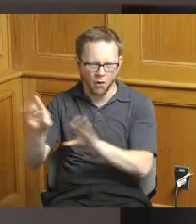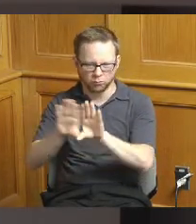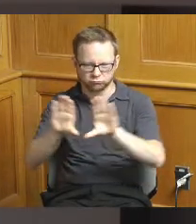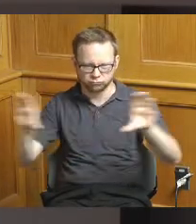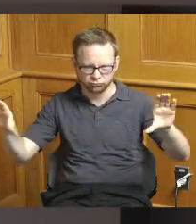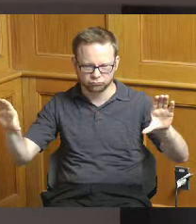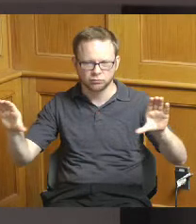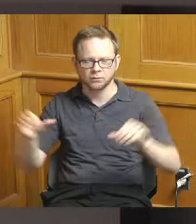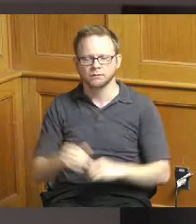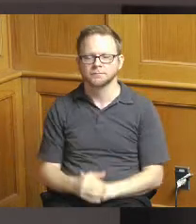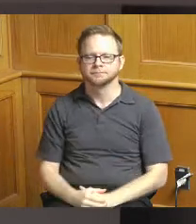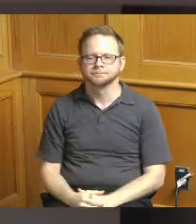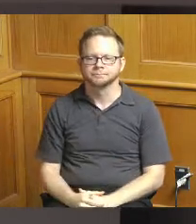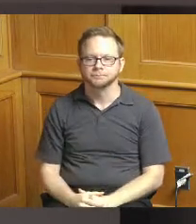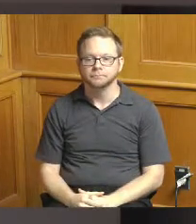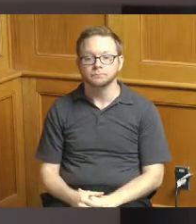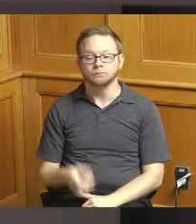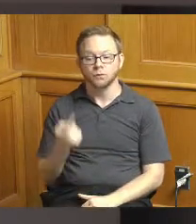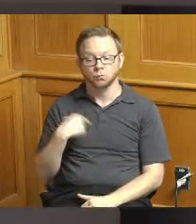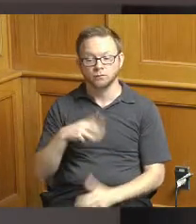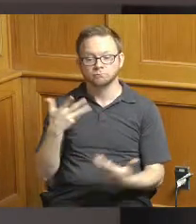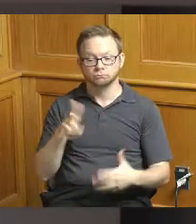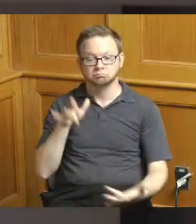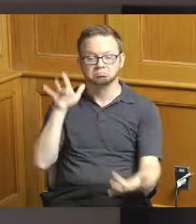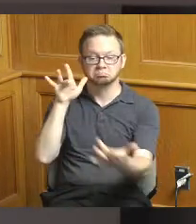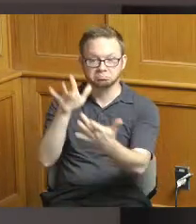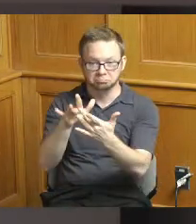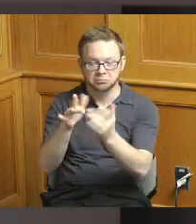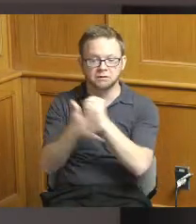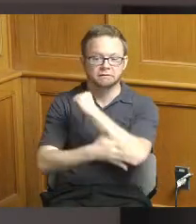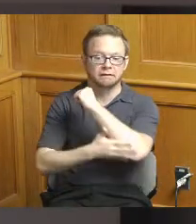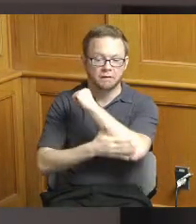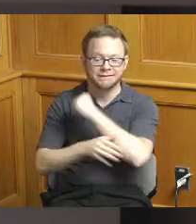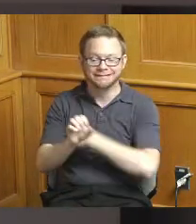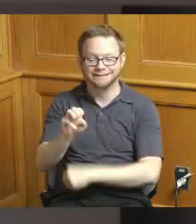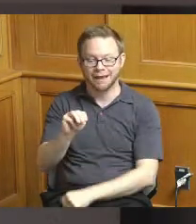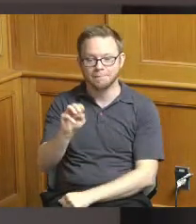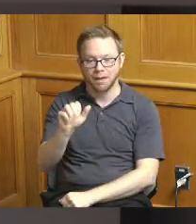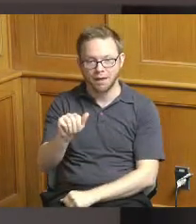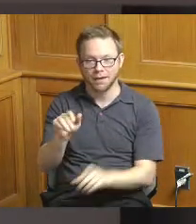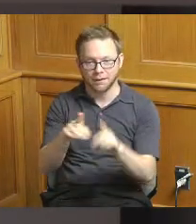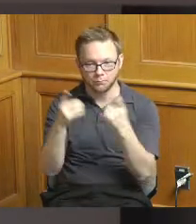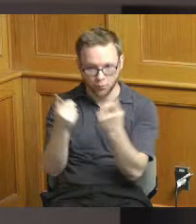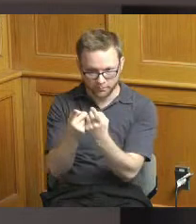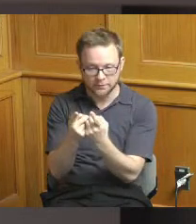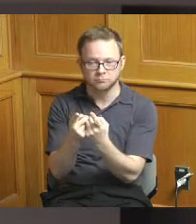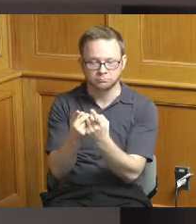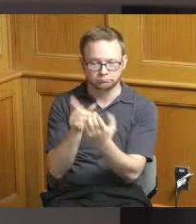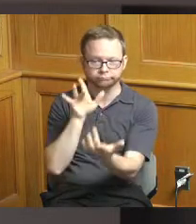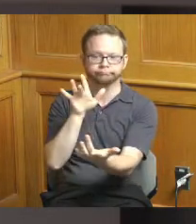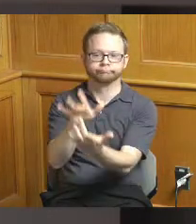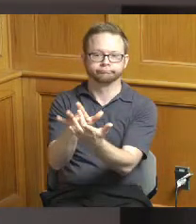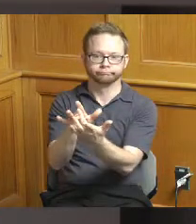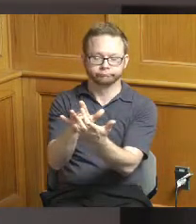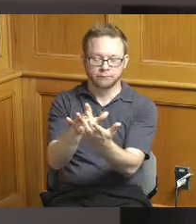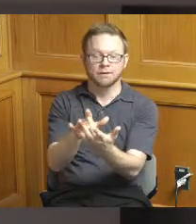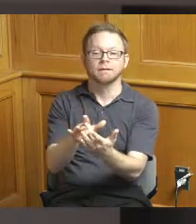we reached out to county's EMA department and and and we had Planning and Development on our review